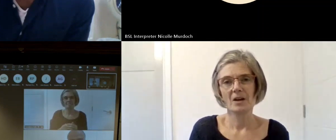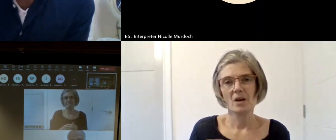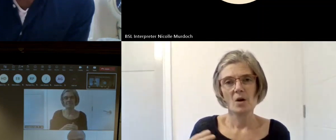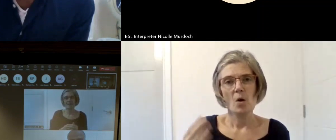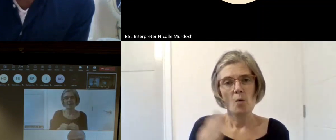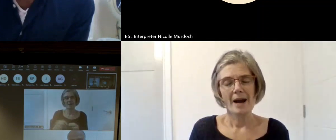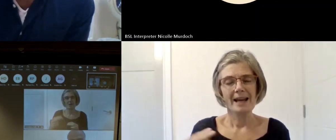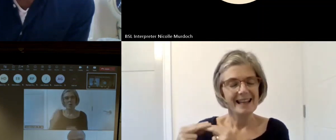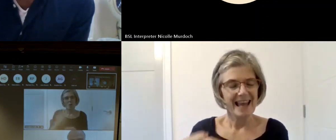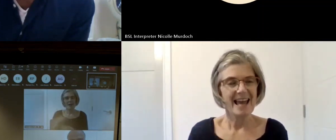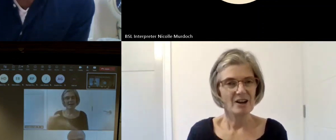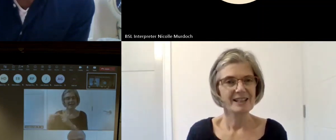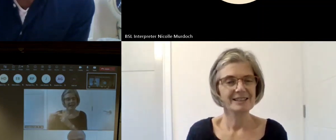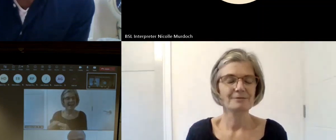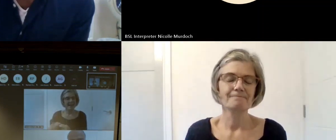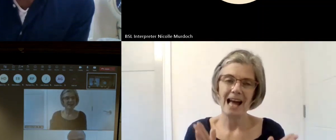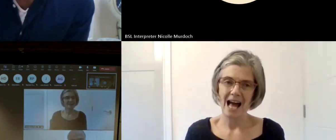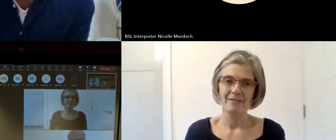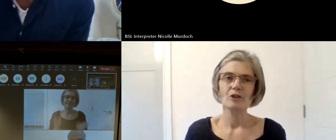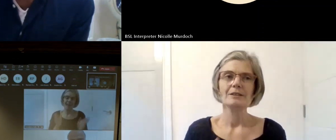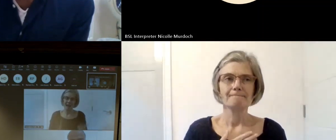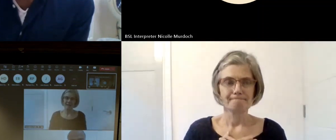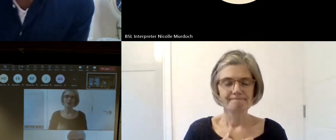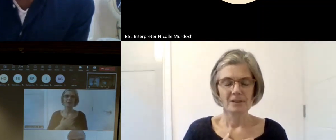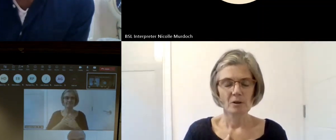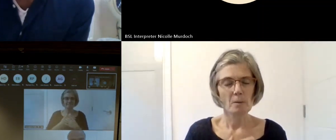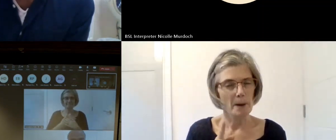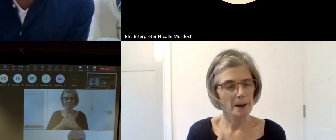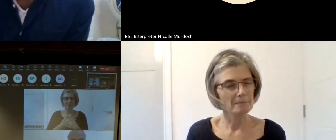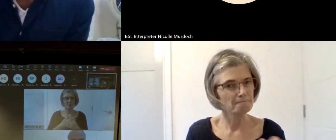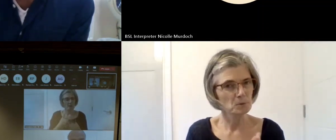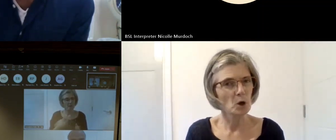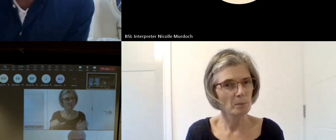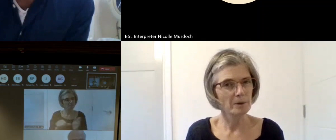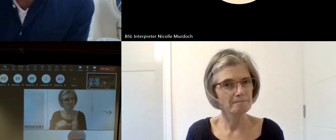an element of exploitations that so and I think there's may be a double thing in there because